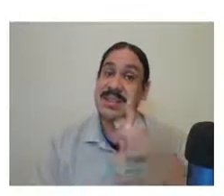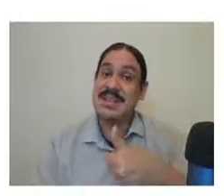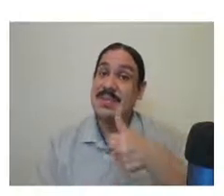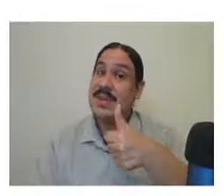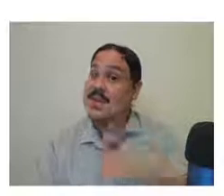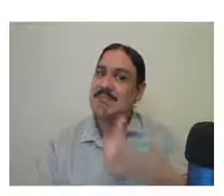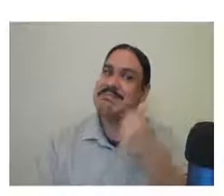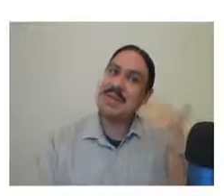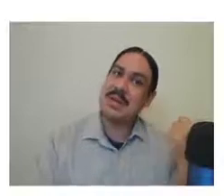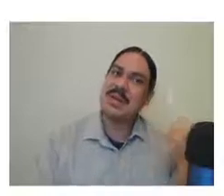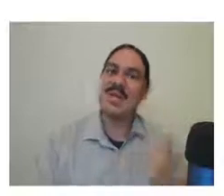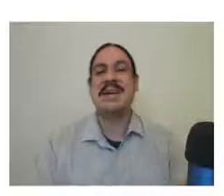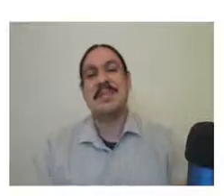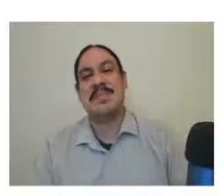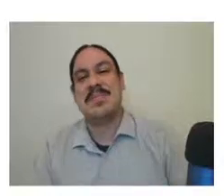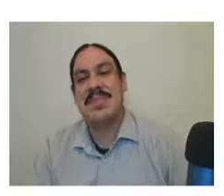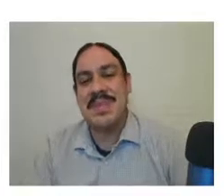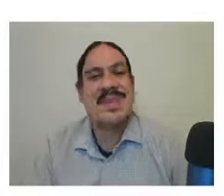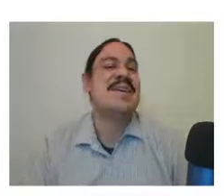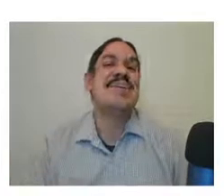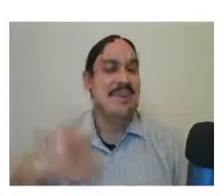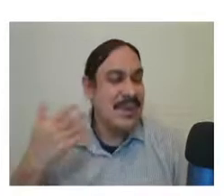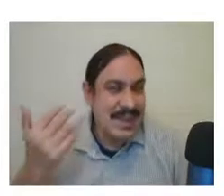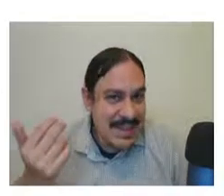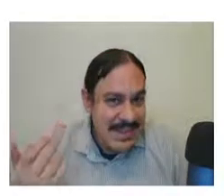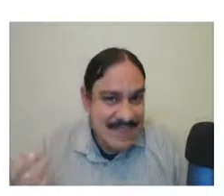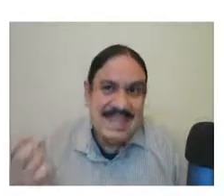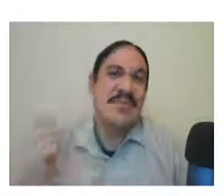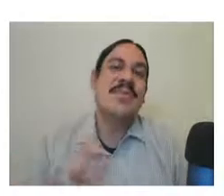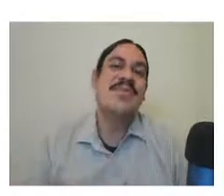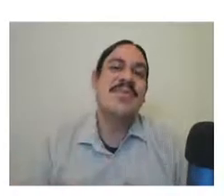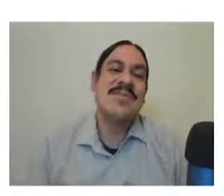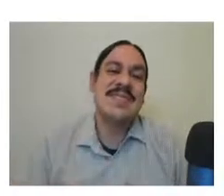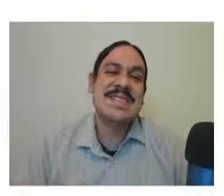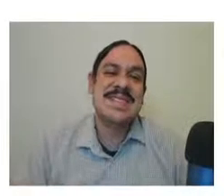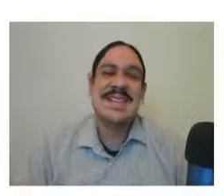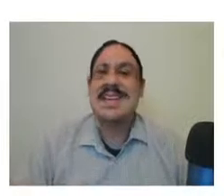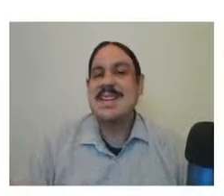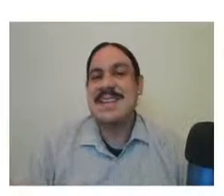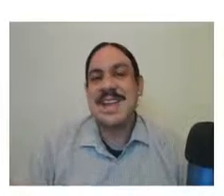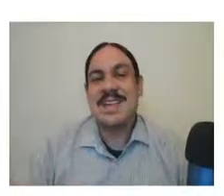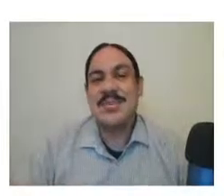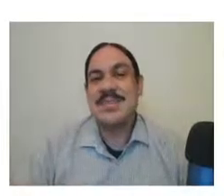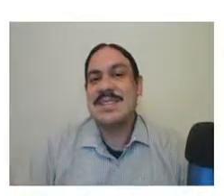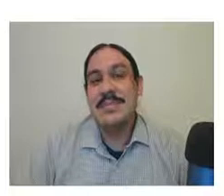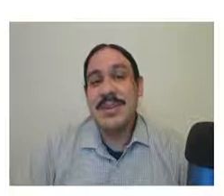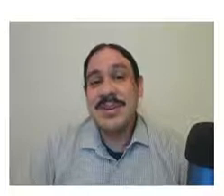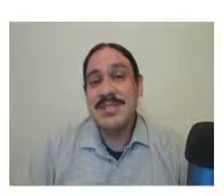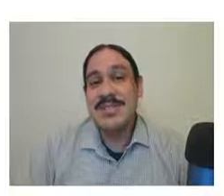same place or at the beginning but except for a few differences